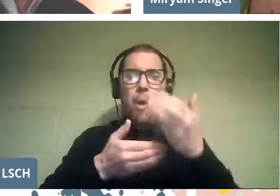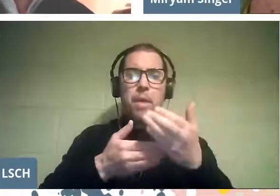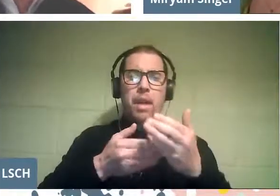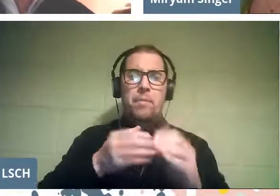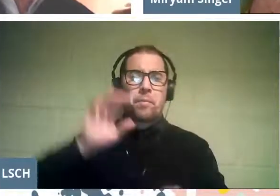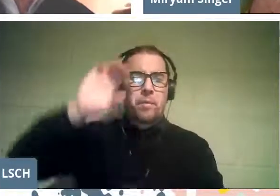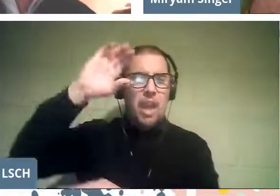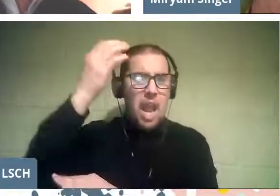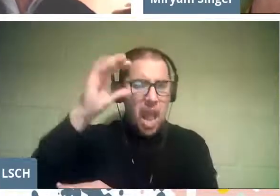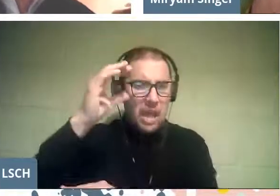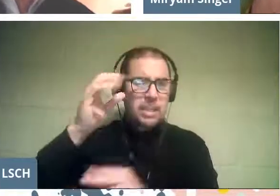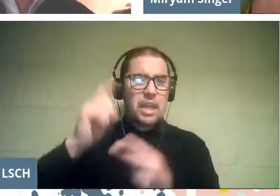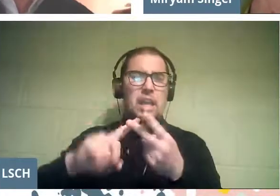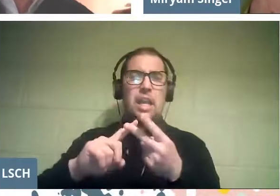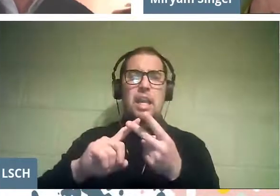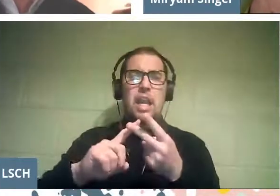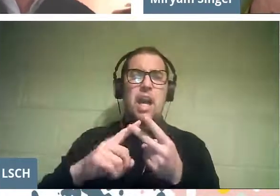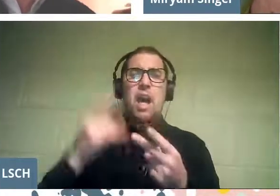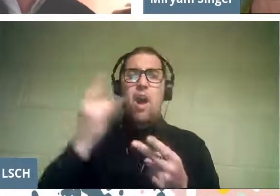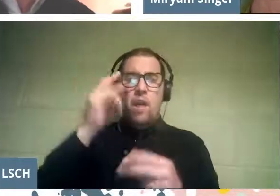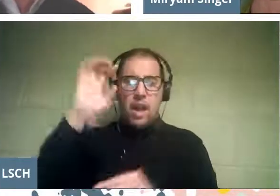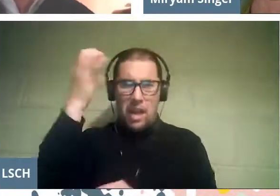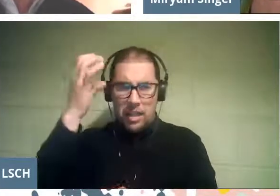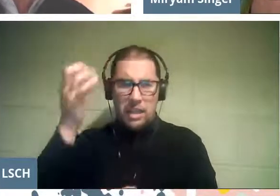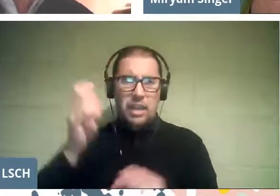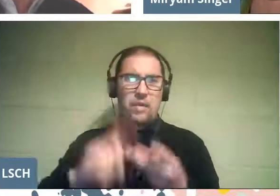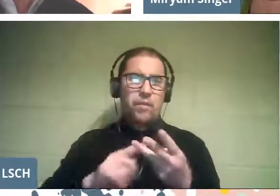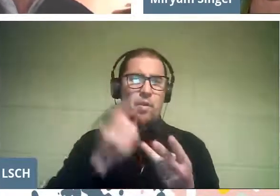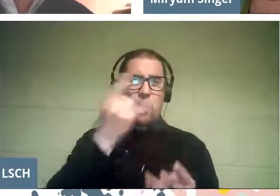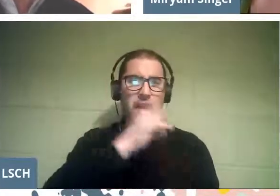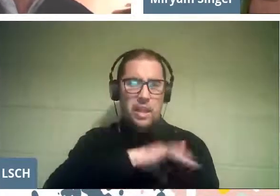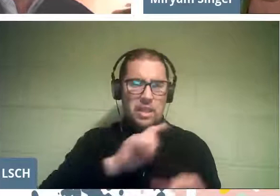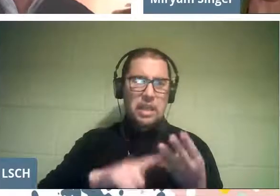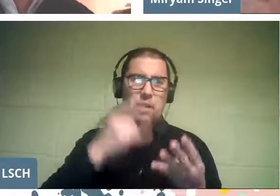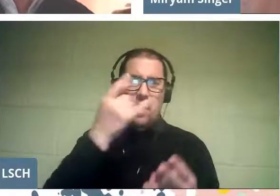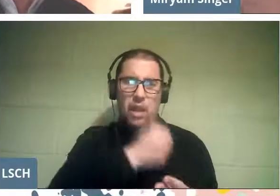with let's say the university of La Serena, Chile, Católica, Usach,